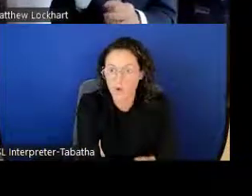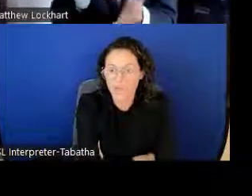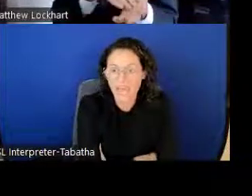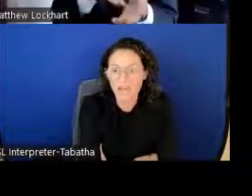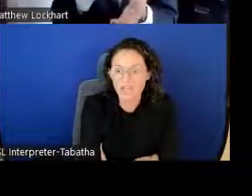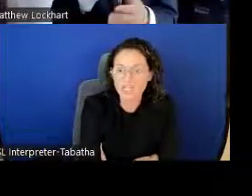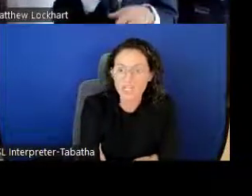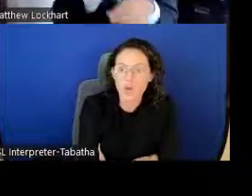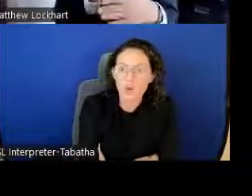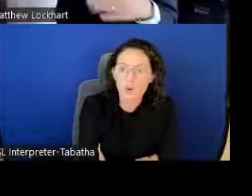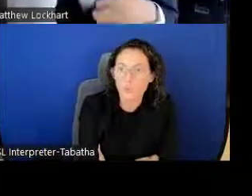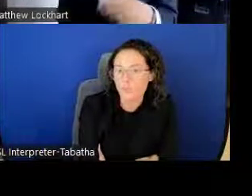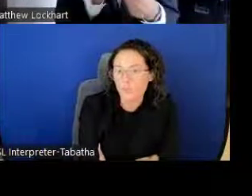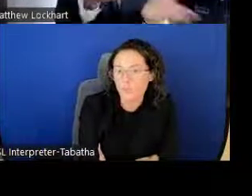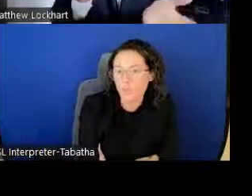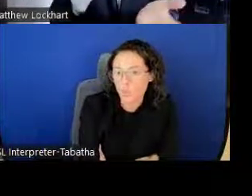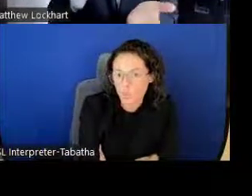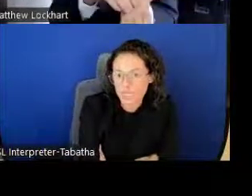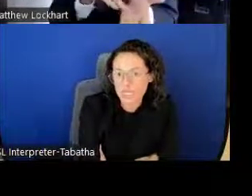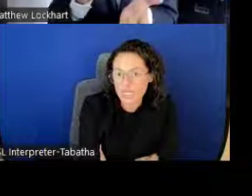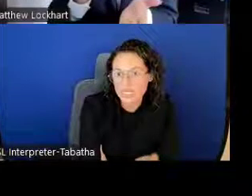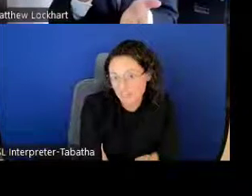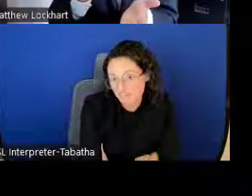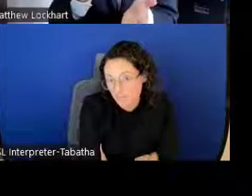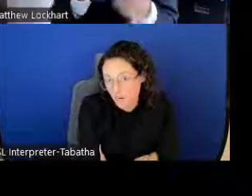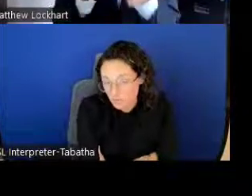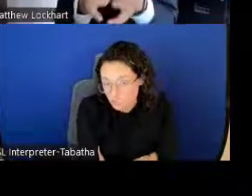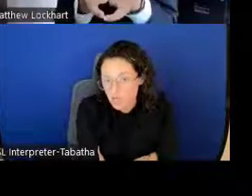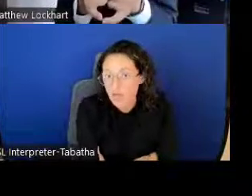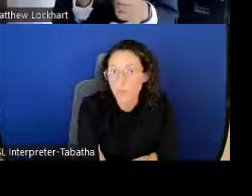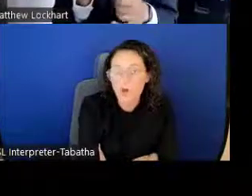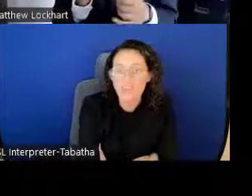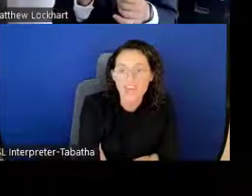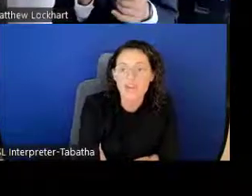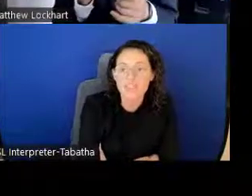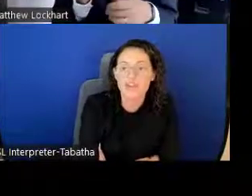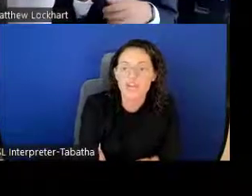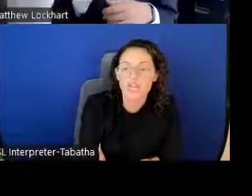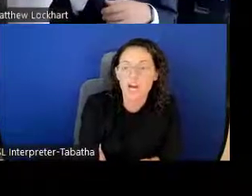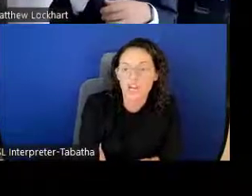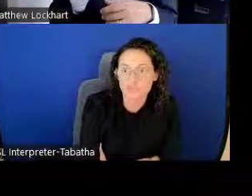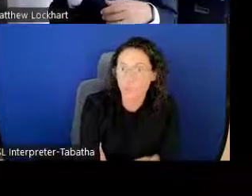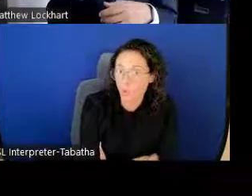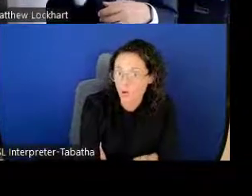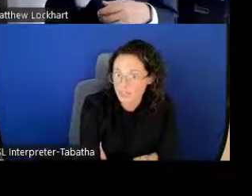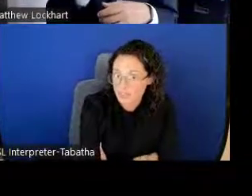On average, we give out 1,300 awards,